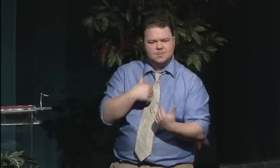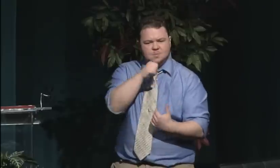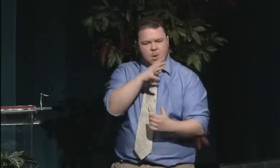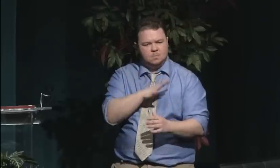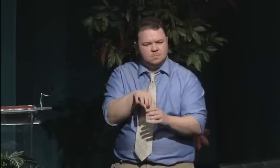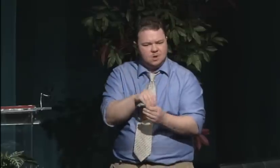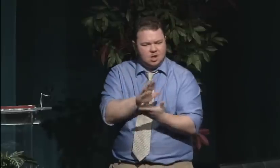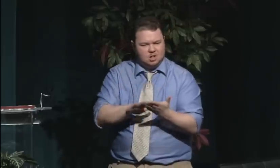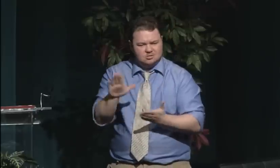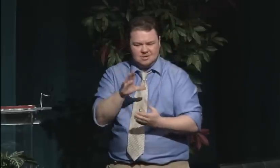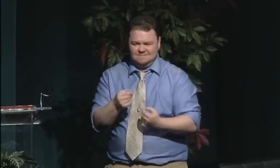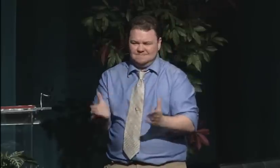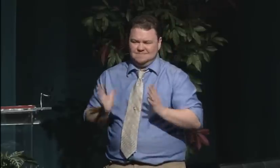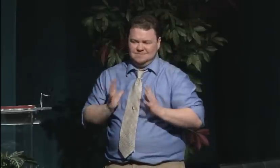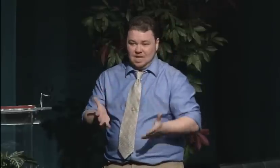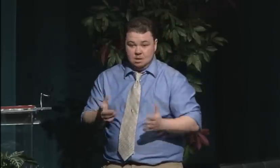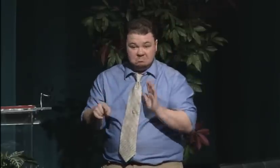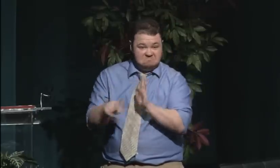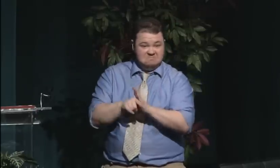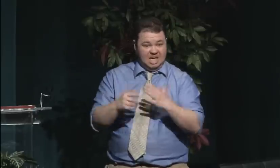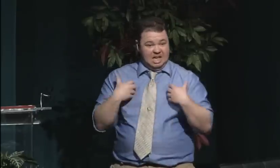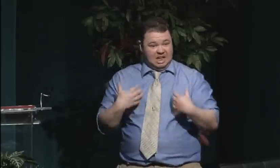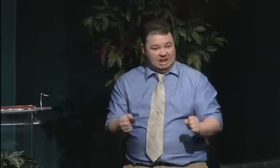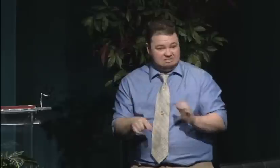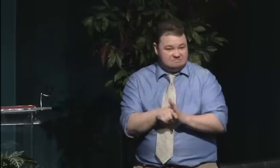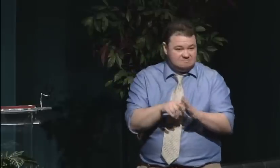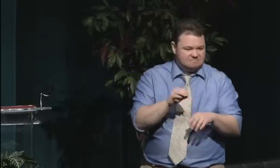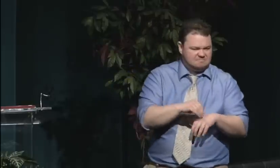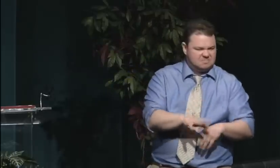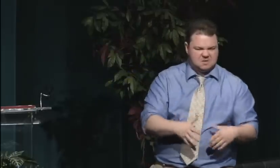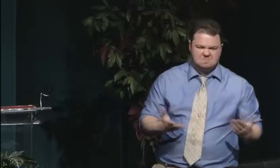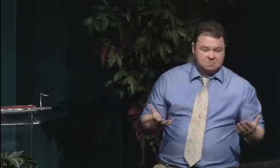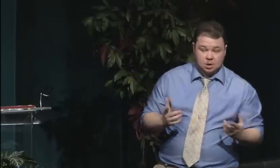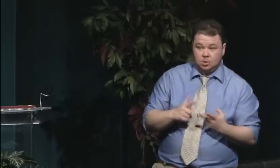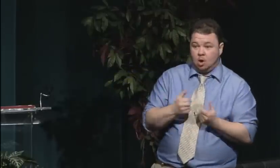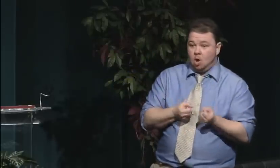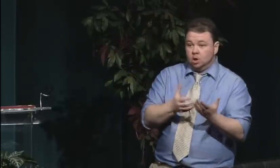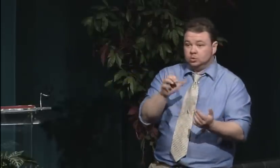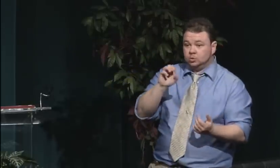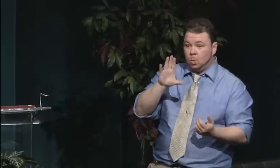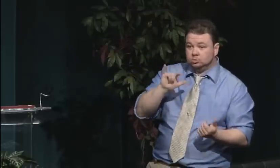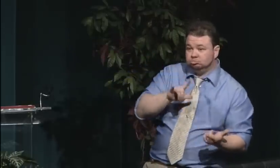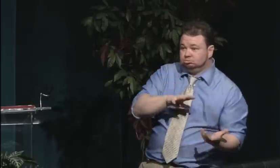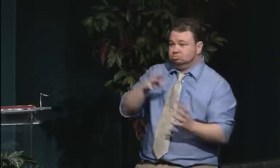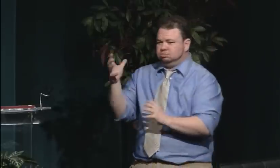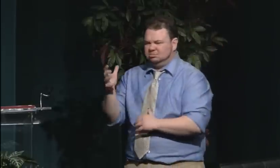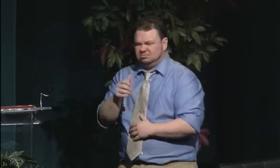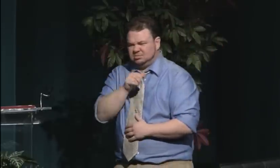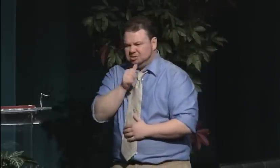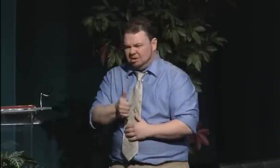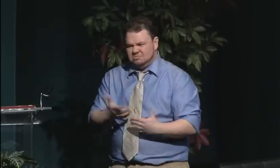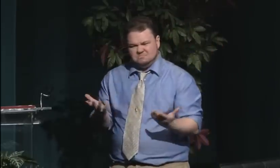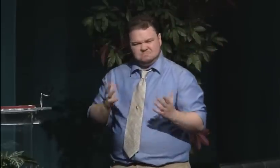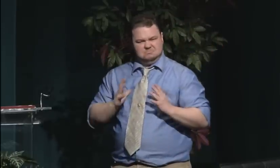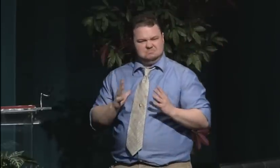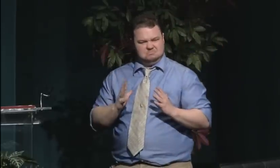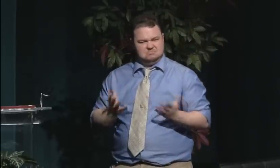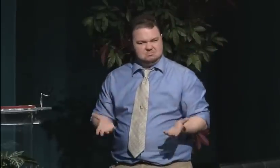that hearing women have lots of opportunities and Gallaudet needs to provide an equivalent opportunity.